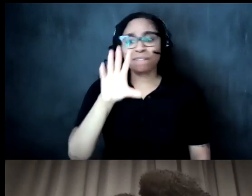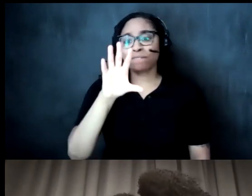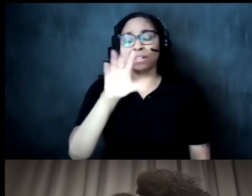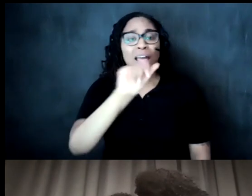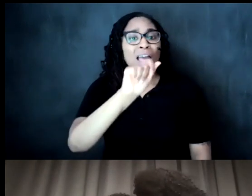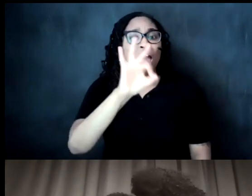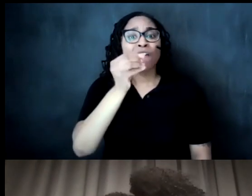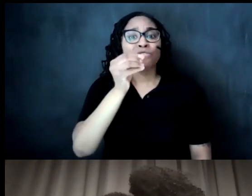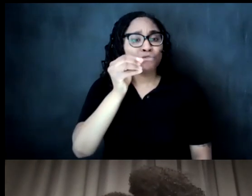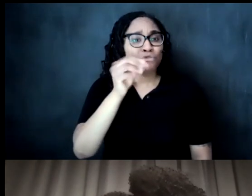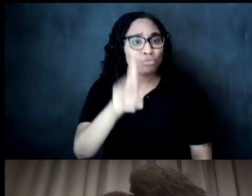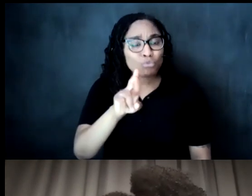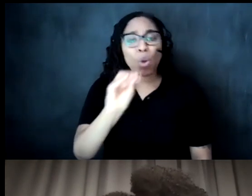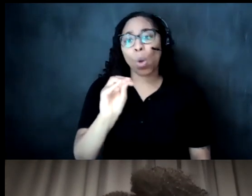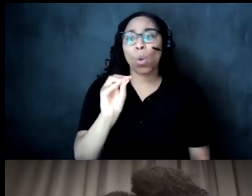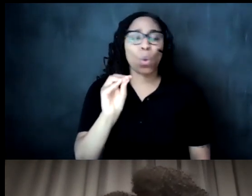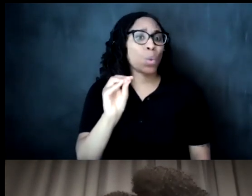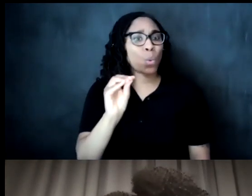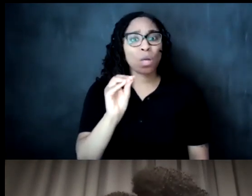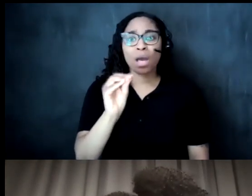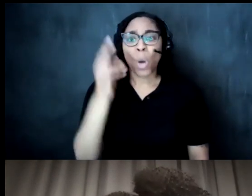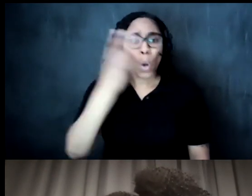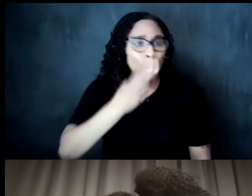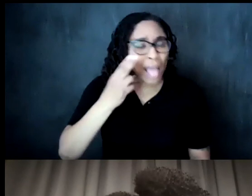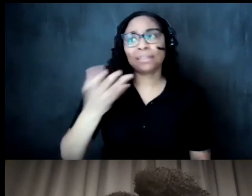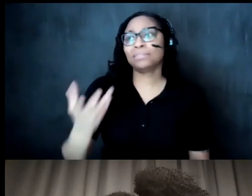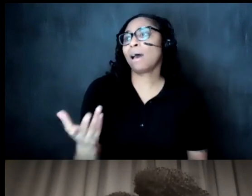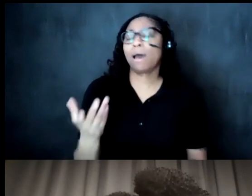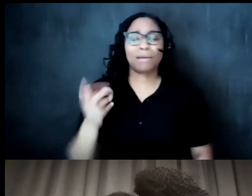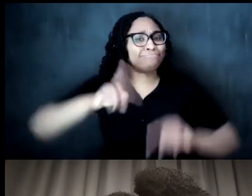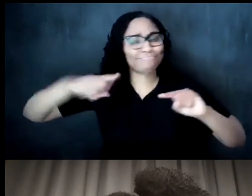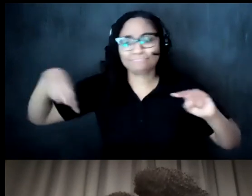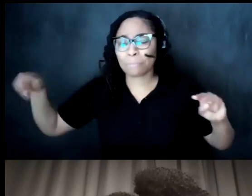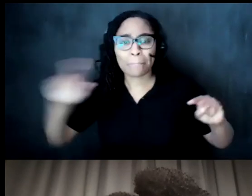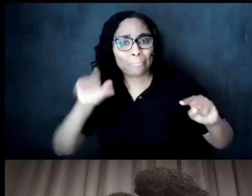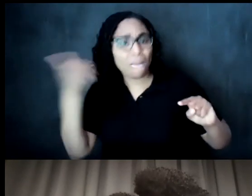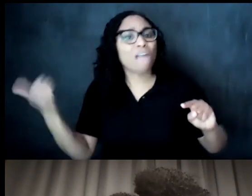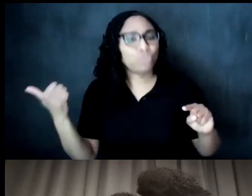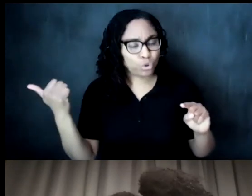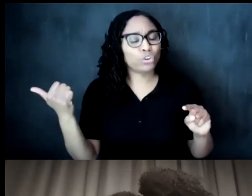african-american black us artists um and maybe a couple a couple other that i'm uh a couple